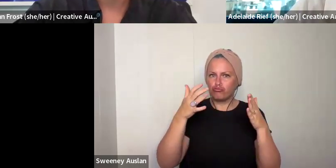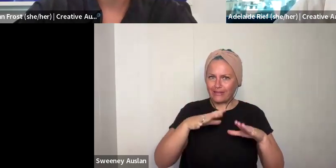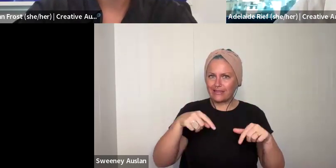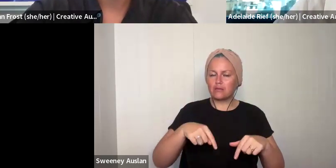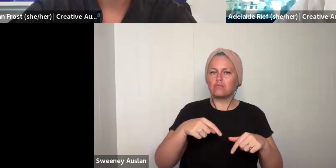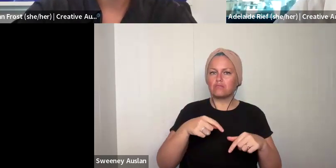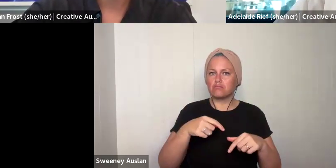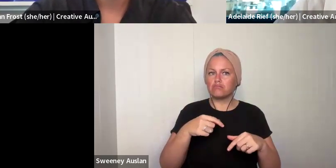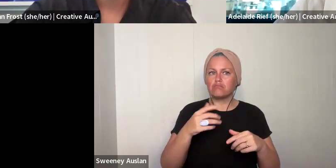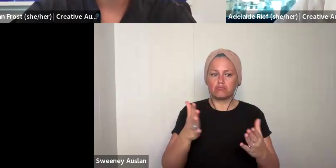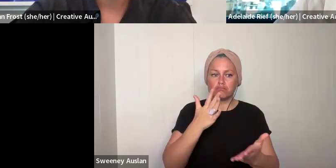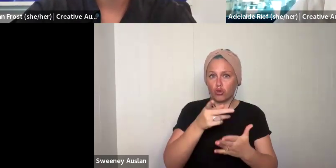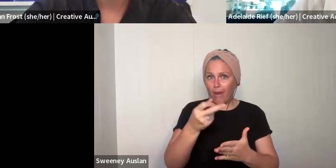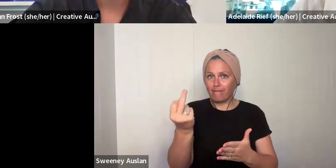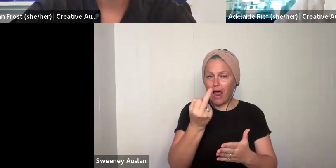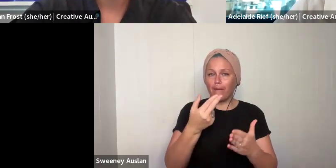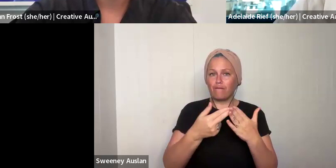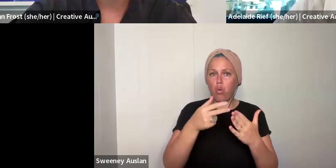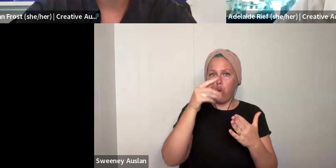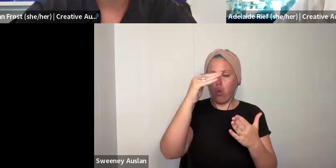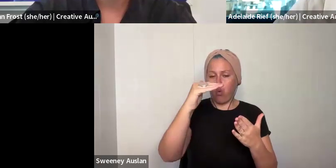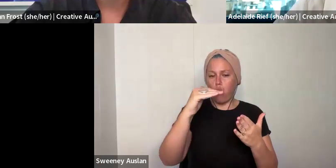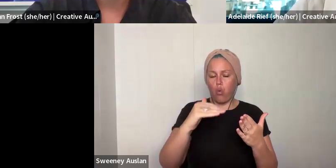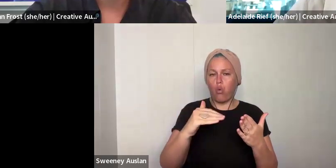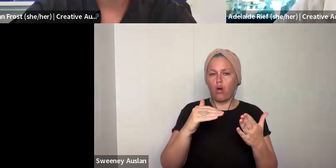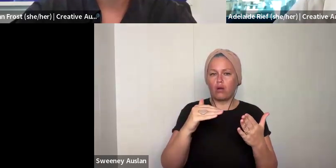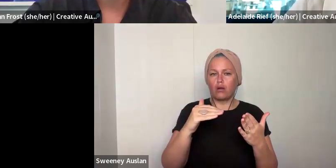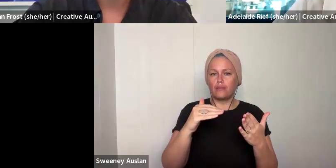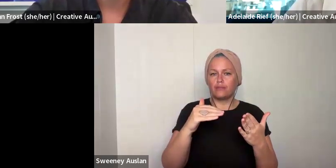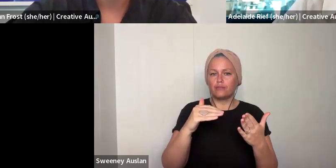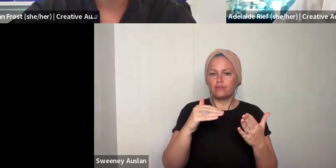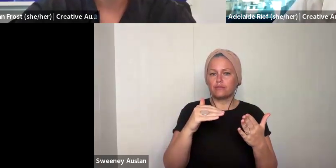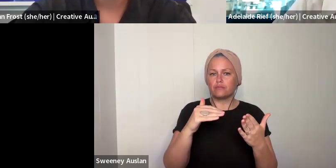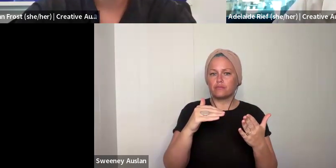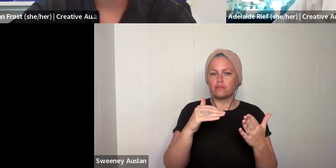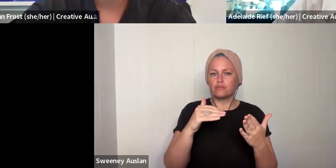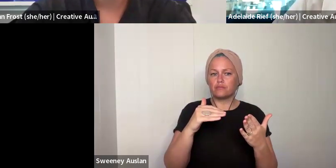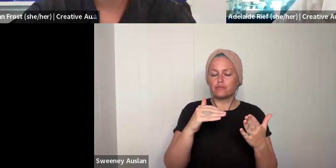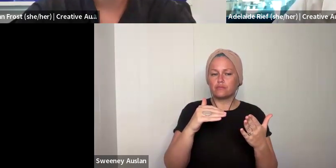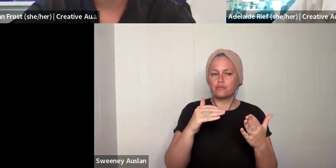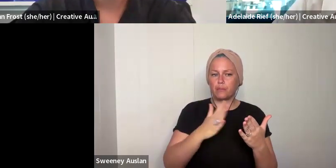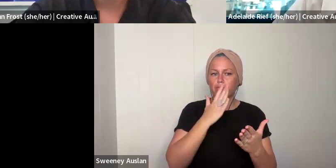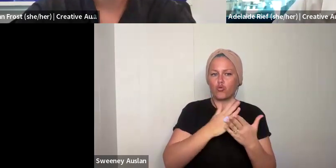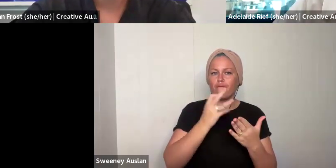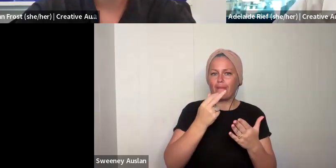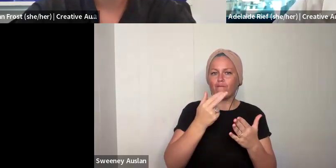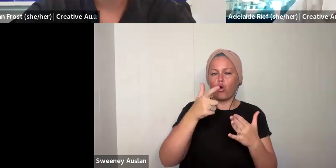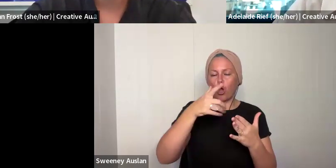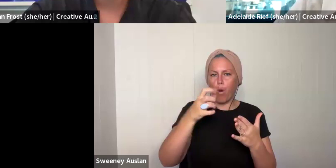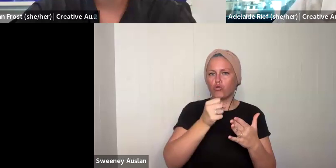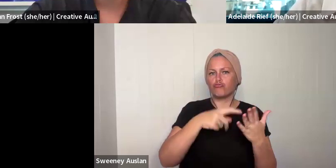to confirm that you are an Australian citizen or permanent resident. We ask you to confirm that you are available for all